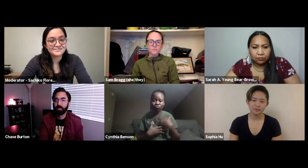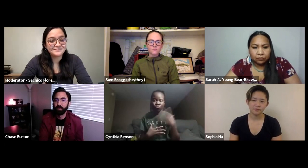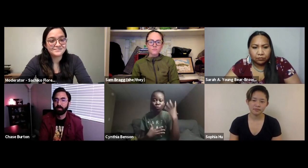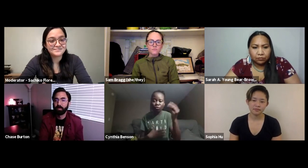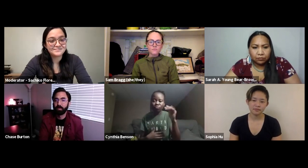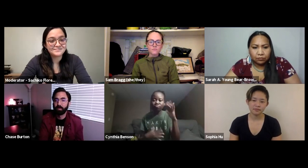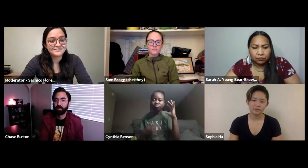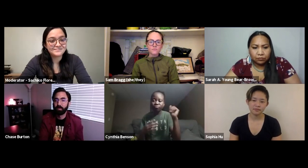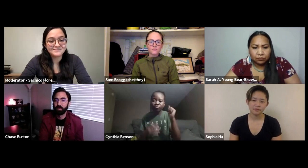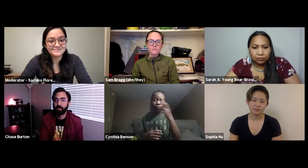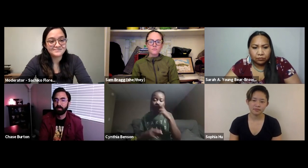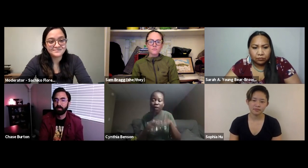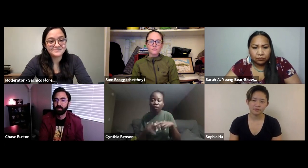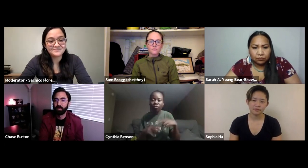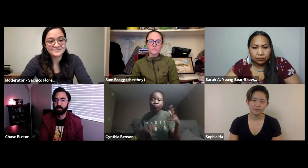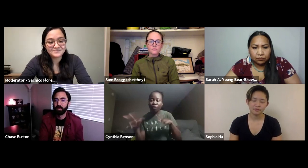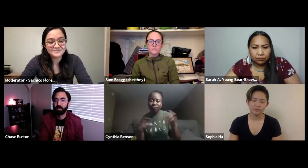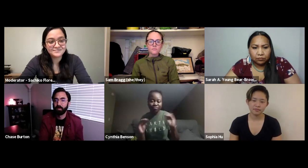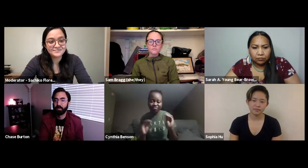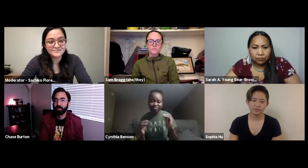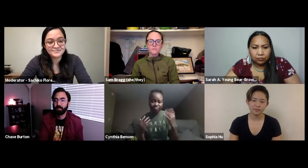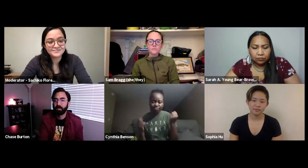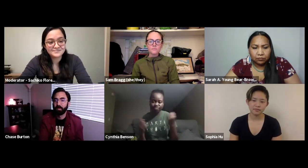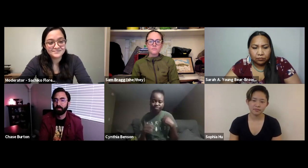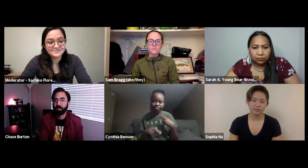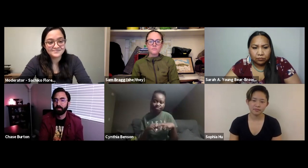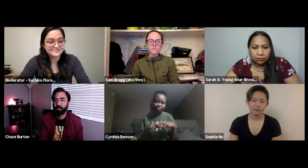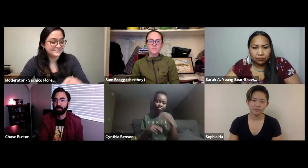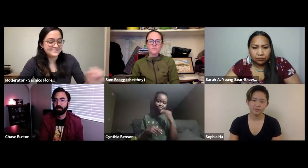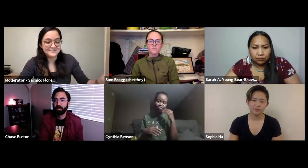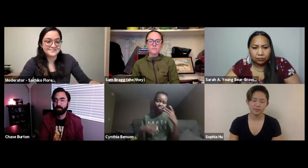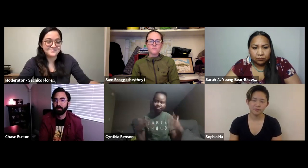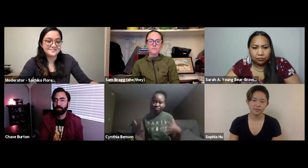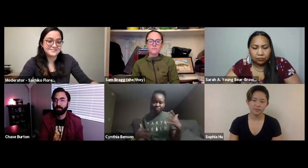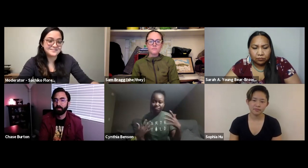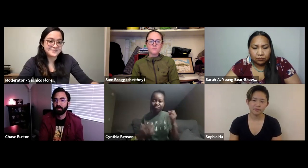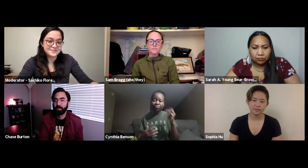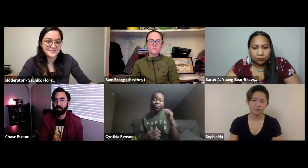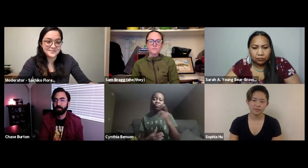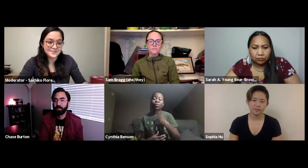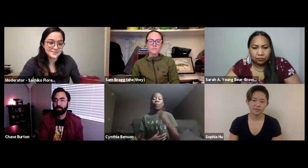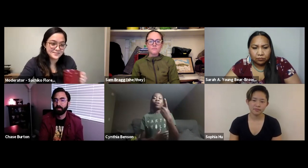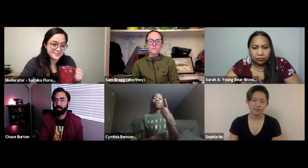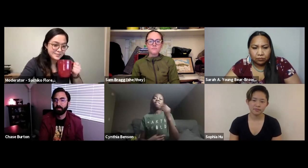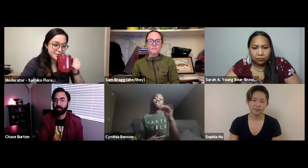in Minnesota there wasn't a lot of outdoor activities that we really enjoyed doing and